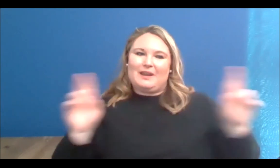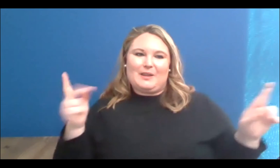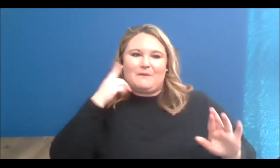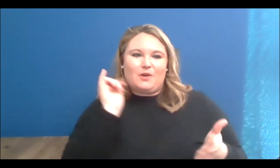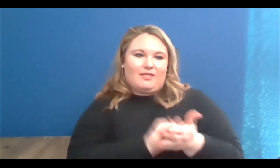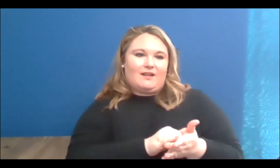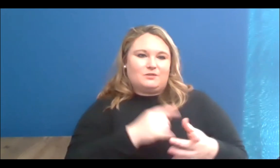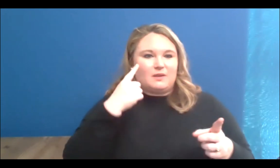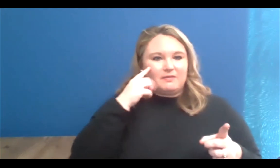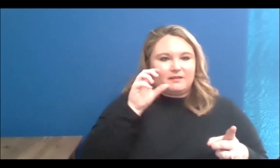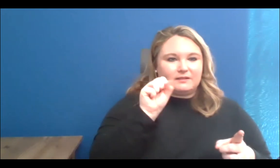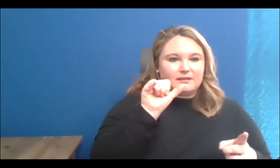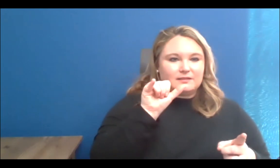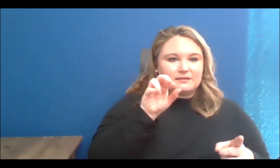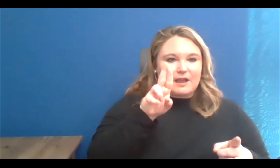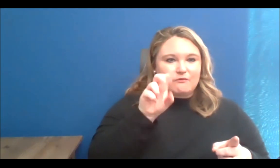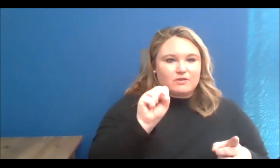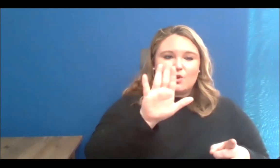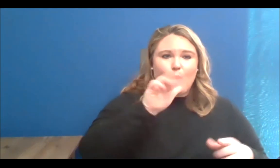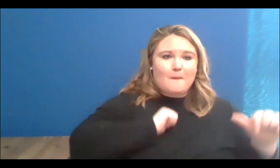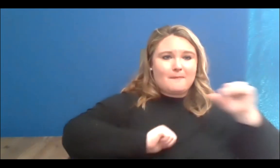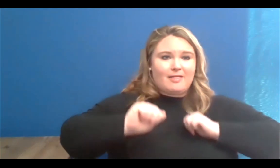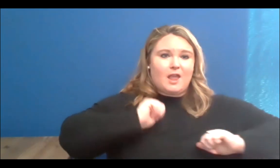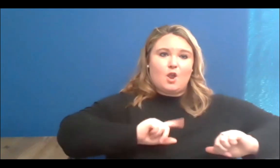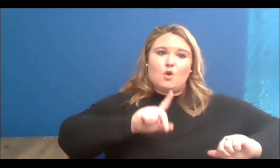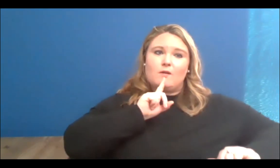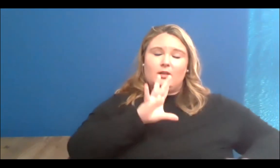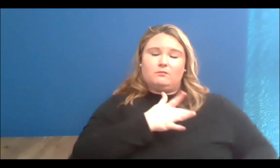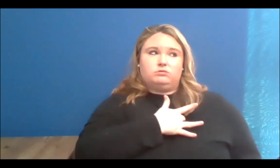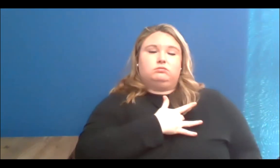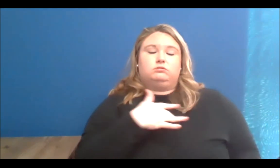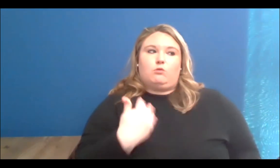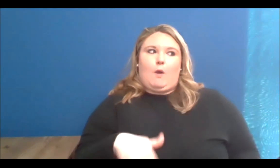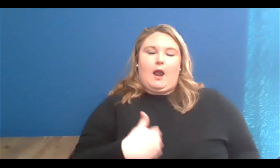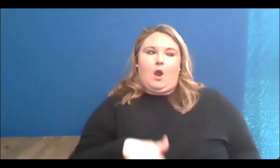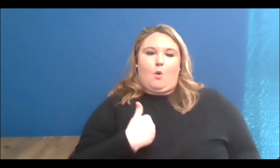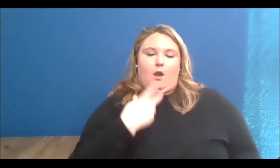play is really something profound to see and see that this is actually a teaching